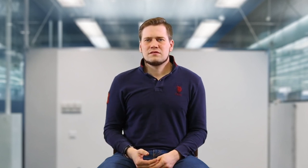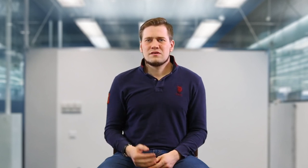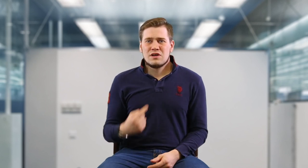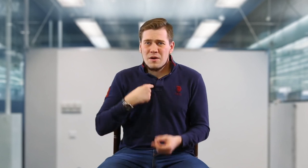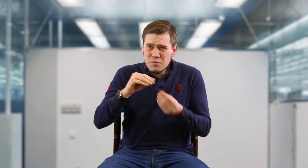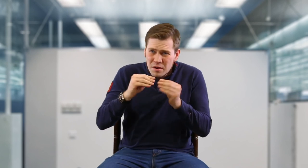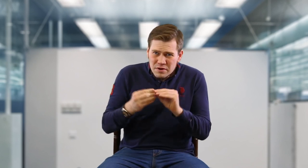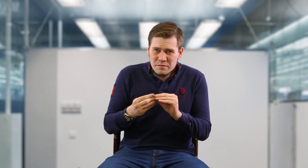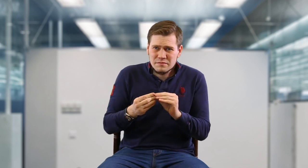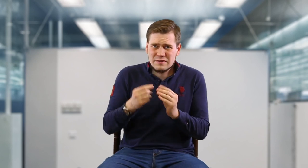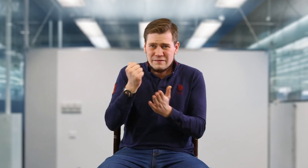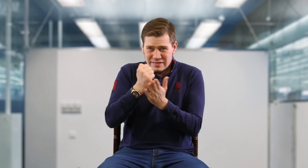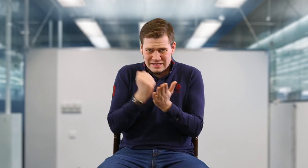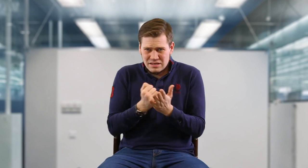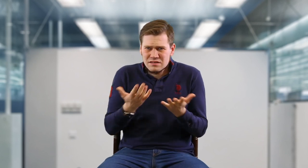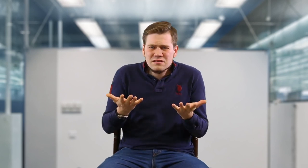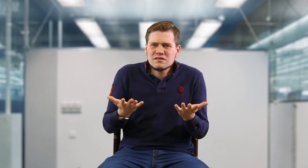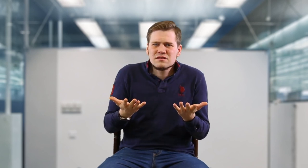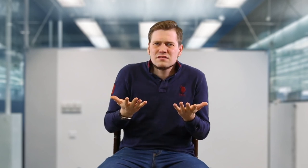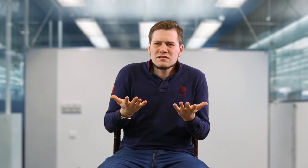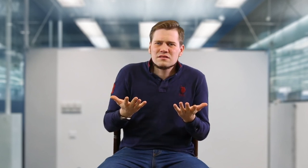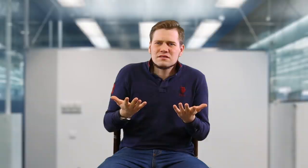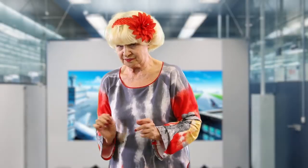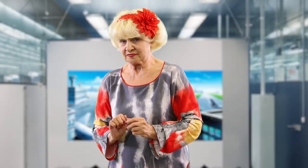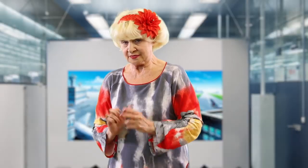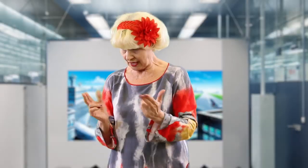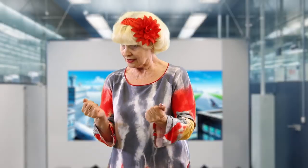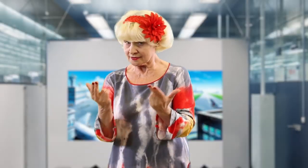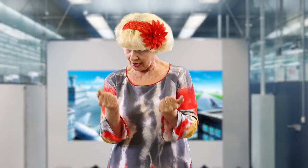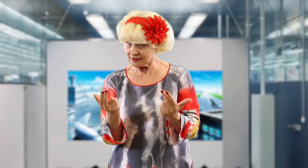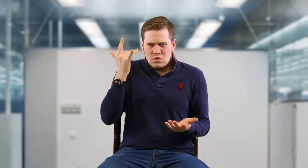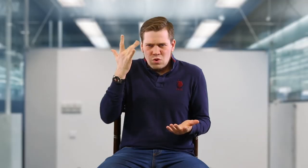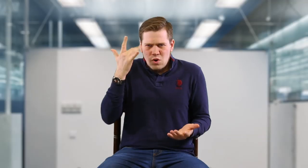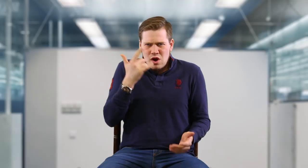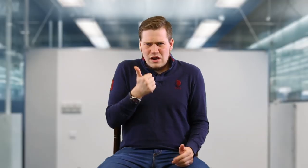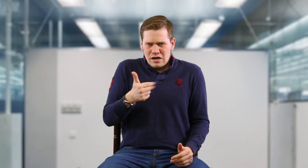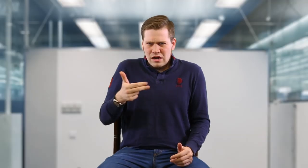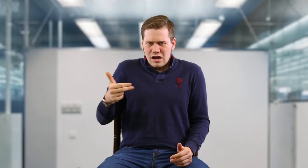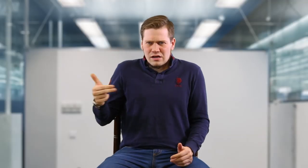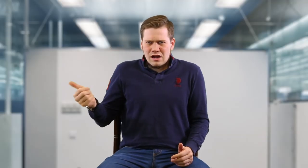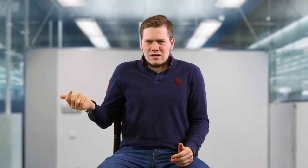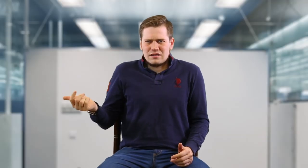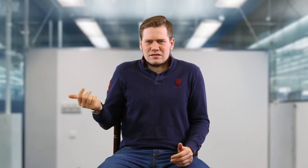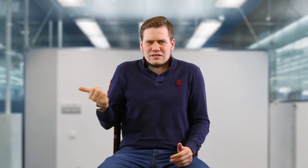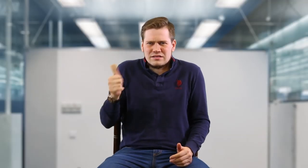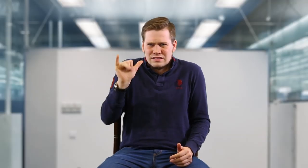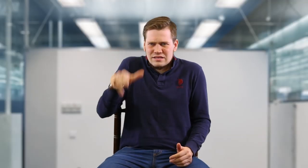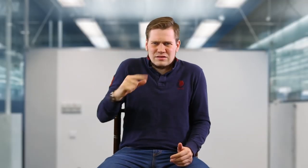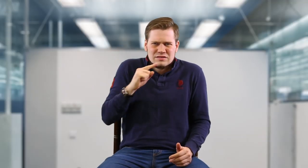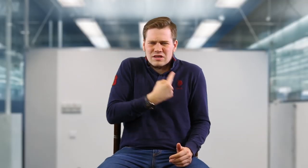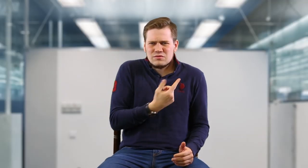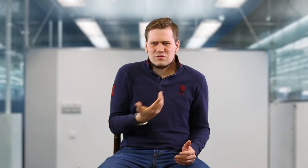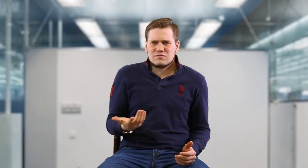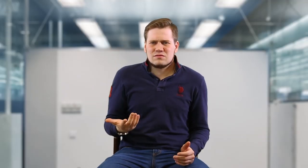[Deaf Man]: Do I have a problem with the visa? [Interpreter]: Yes, yes! [Deaf Man]: Why are you saying, ha ha? Are you kidding me? It’s serious!